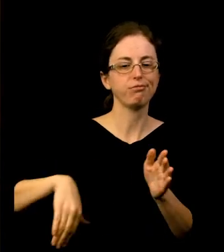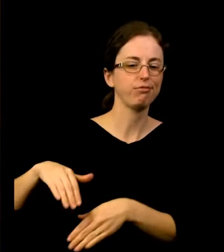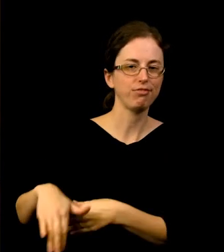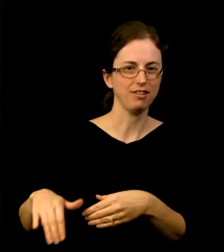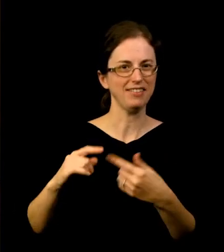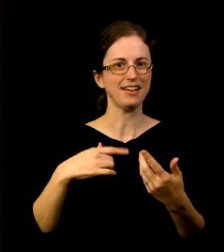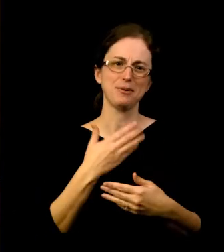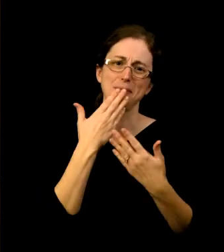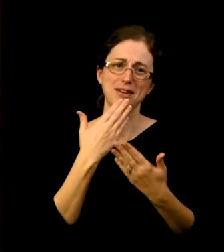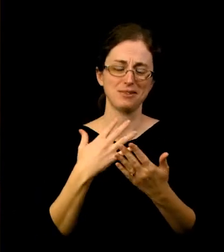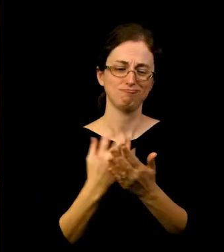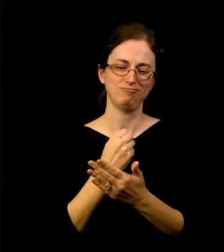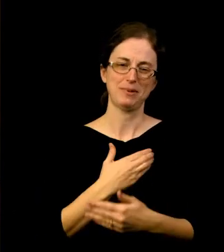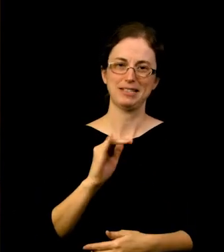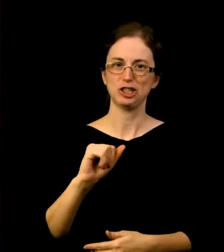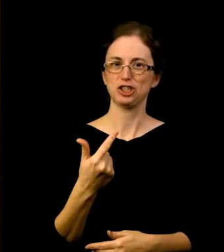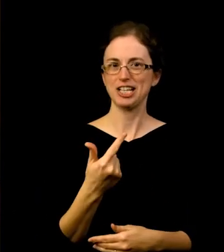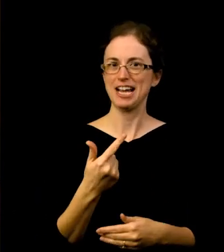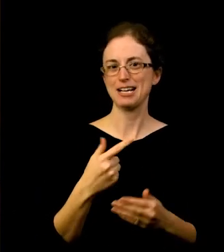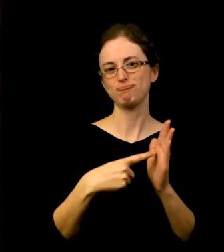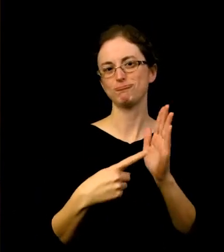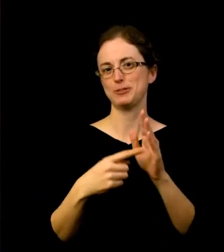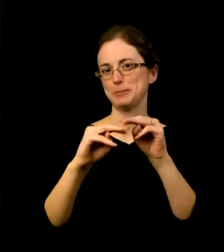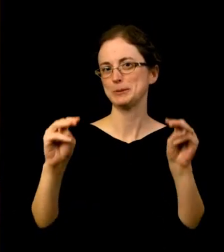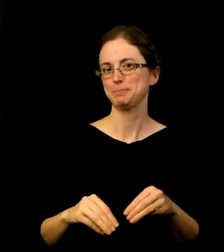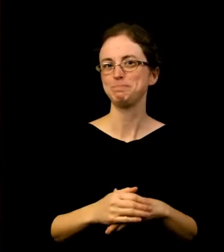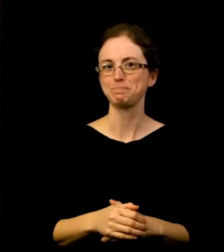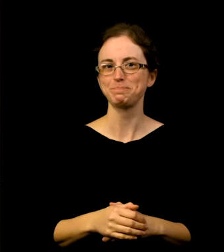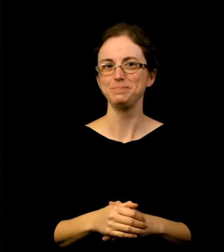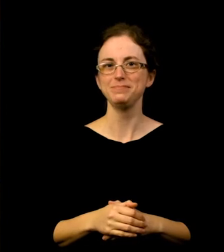This past year has been really an incredible experience for me,